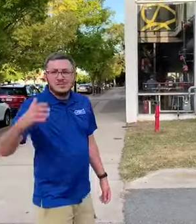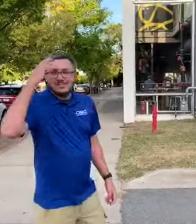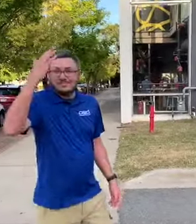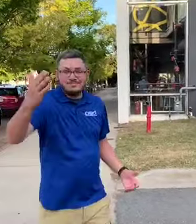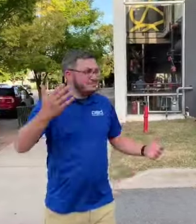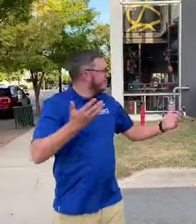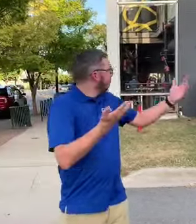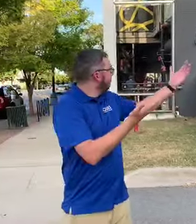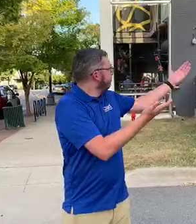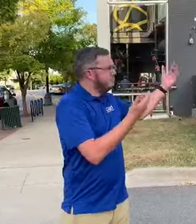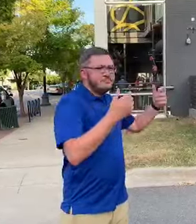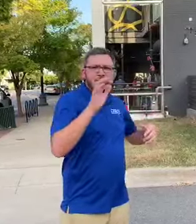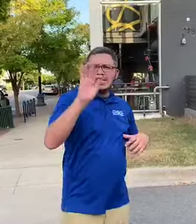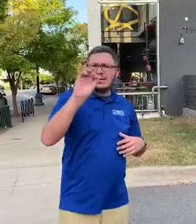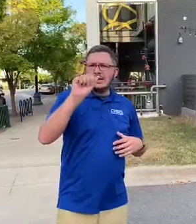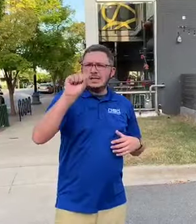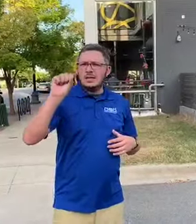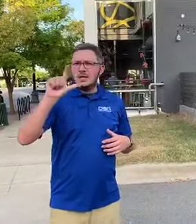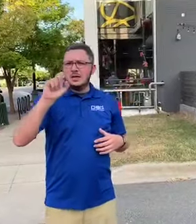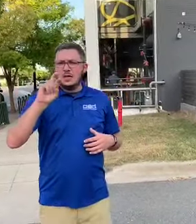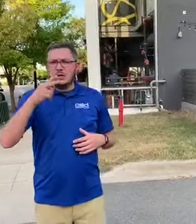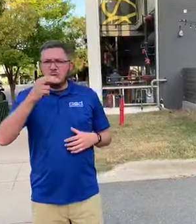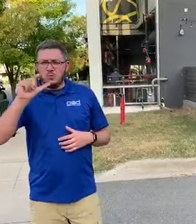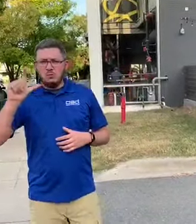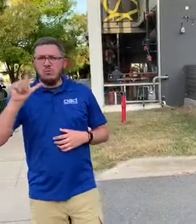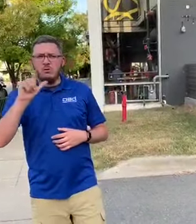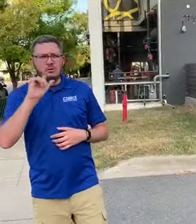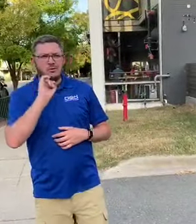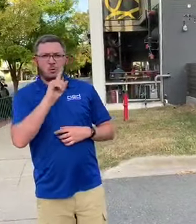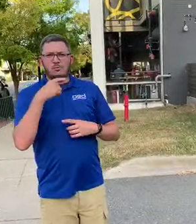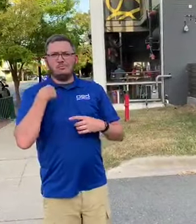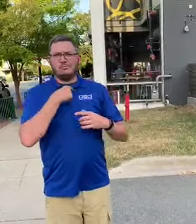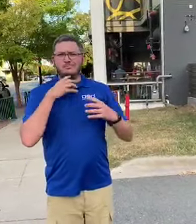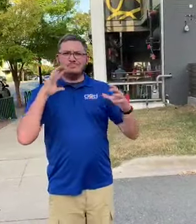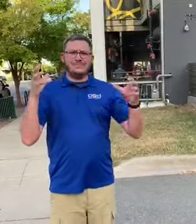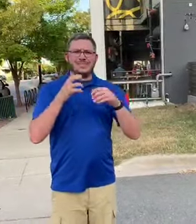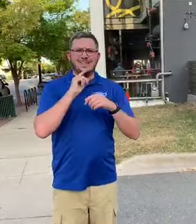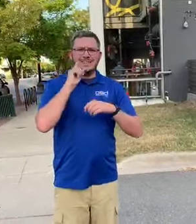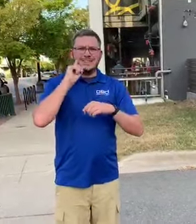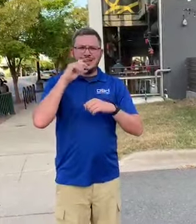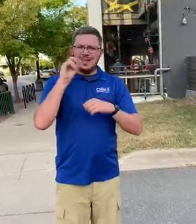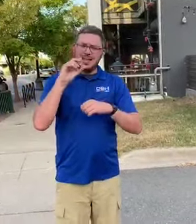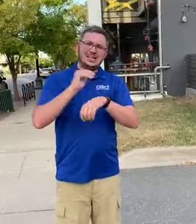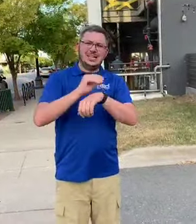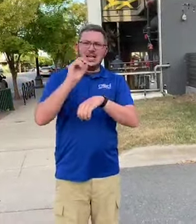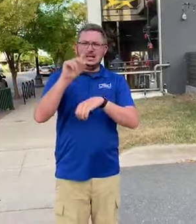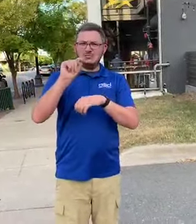Hi again! This is Fassler Hall where we will host Deaf Night Out (DNO).